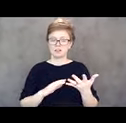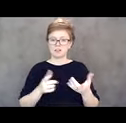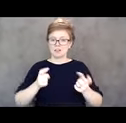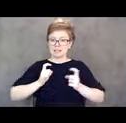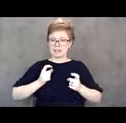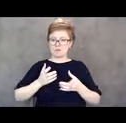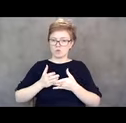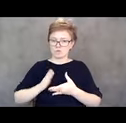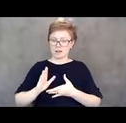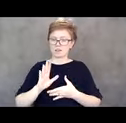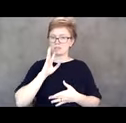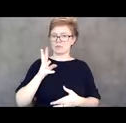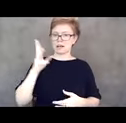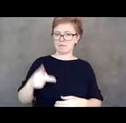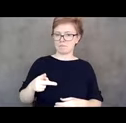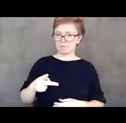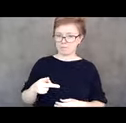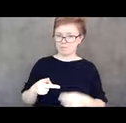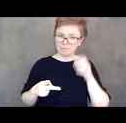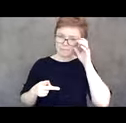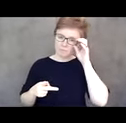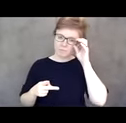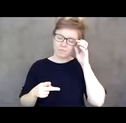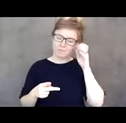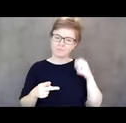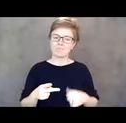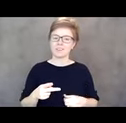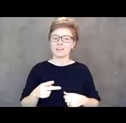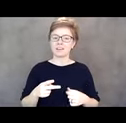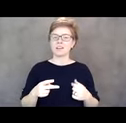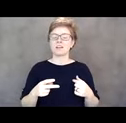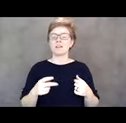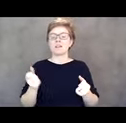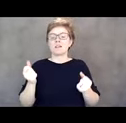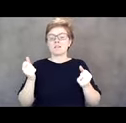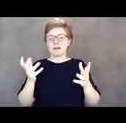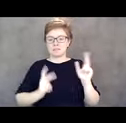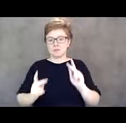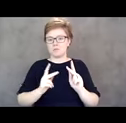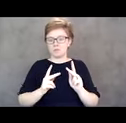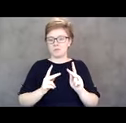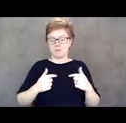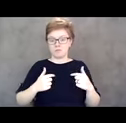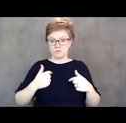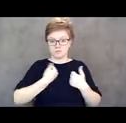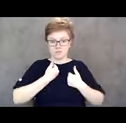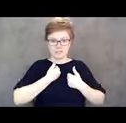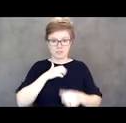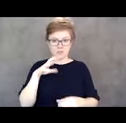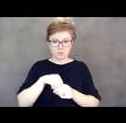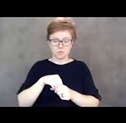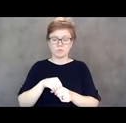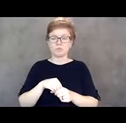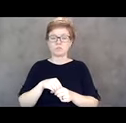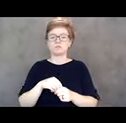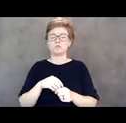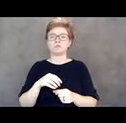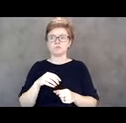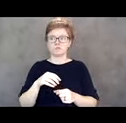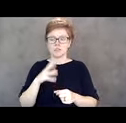As mentioned earlier, I was one of the many people who experienced the negative effects of the COVID hospital policies